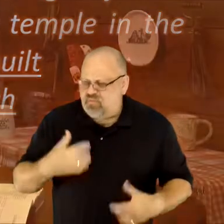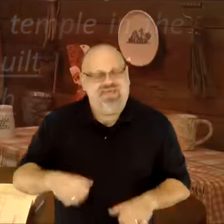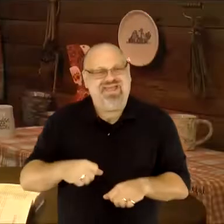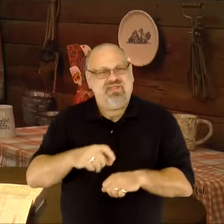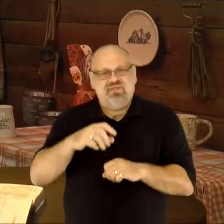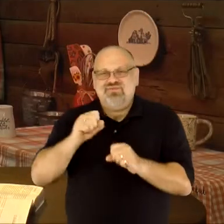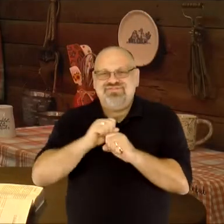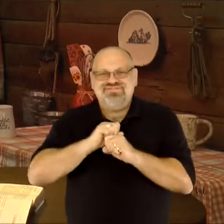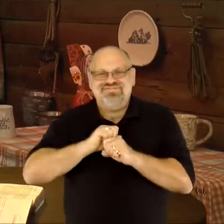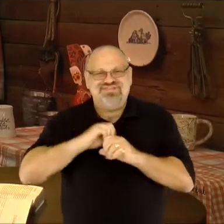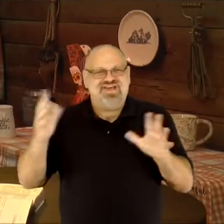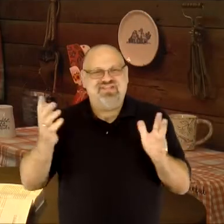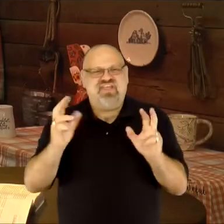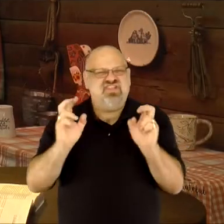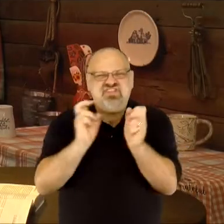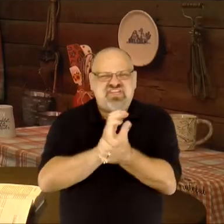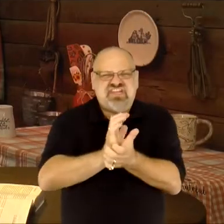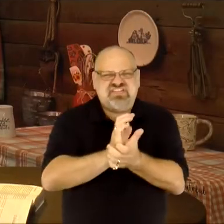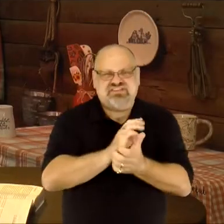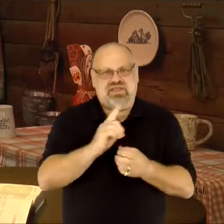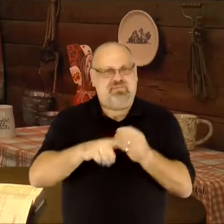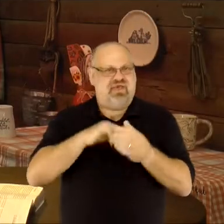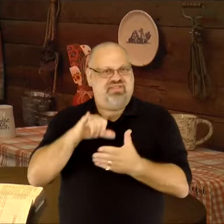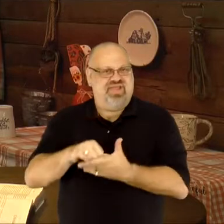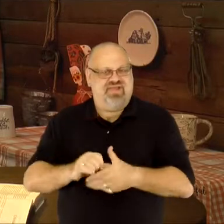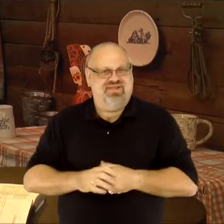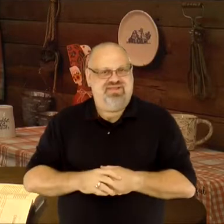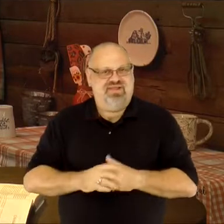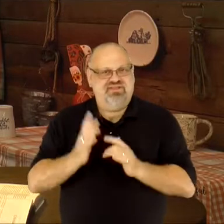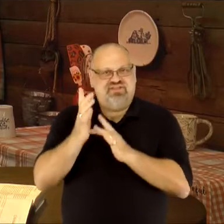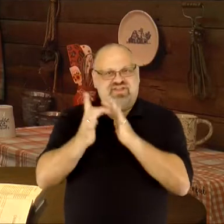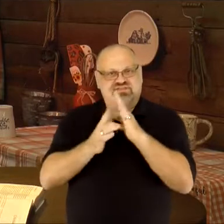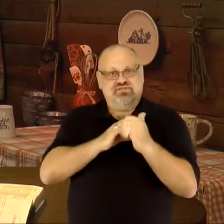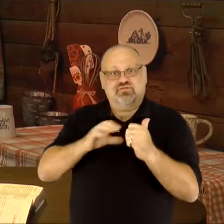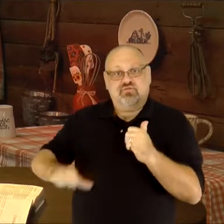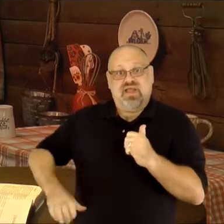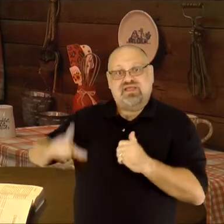Wow. There is nothing cheesy about that.